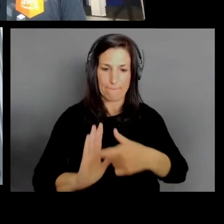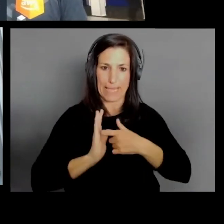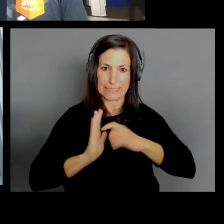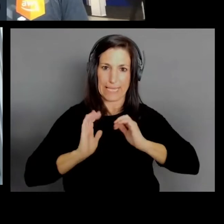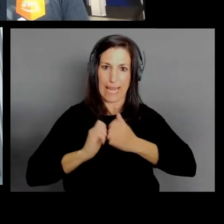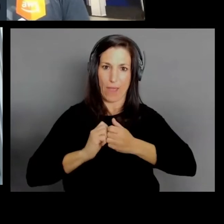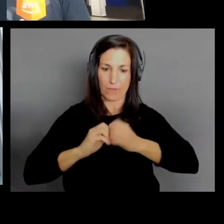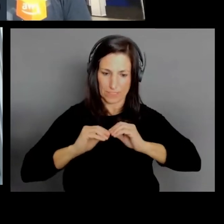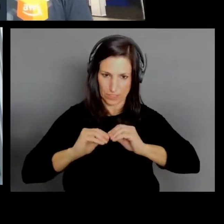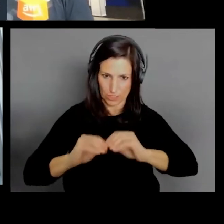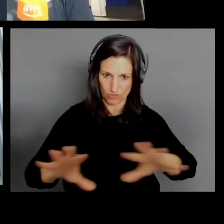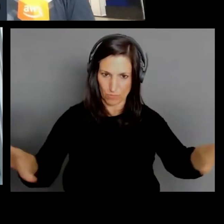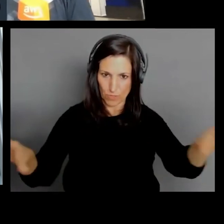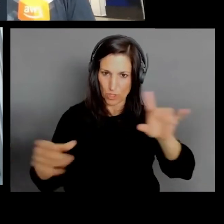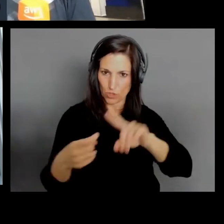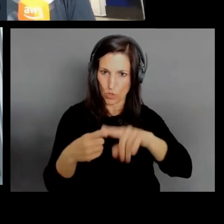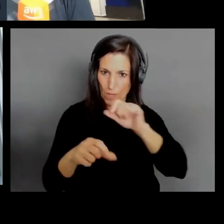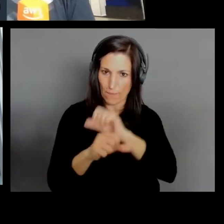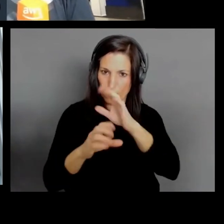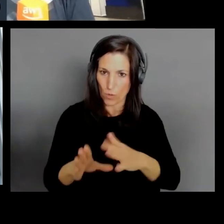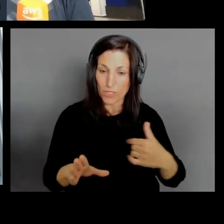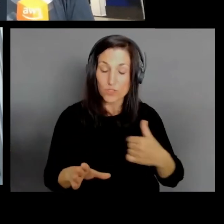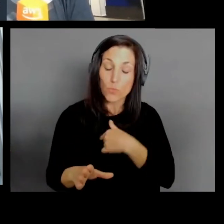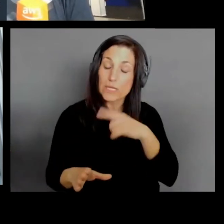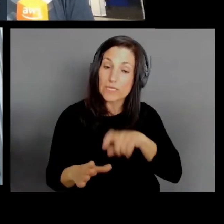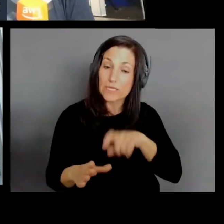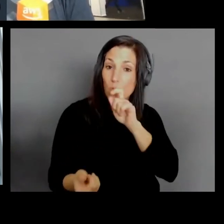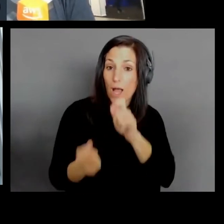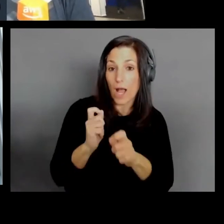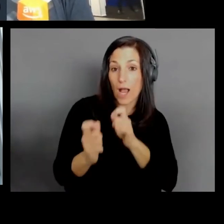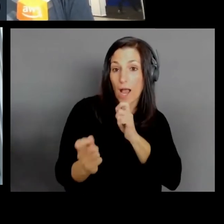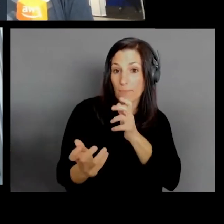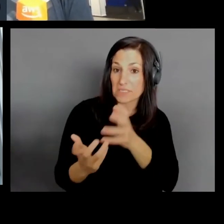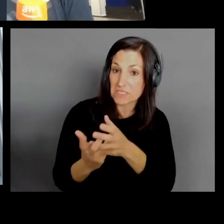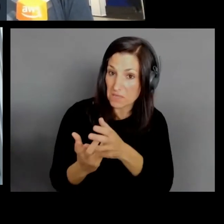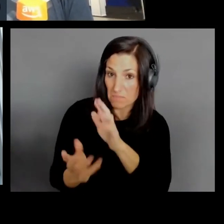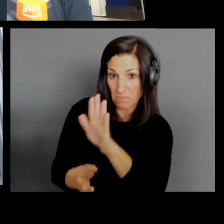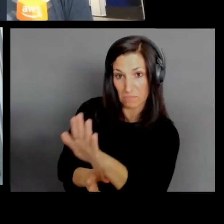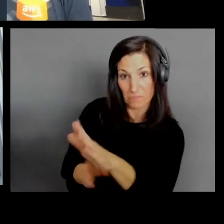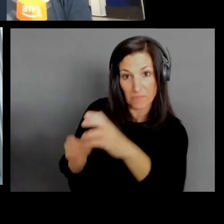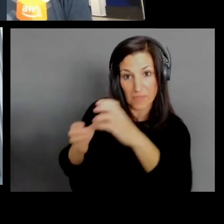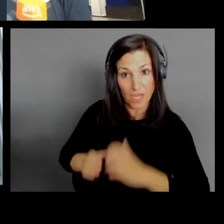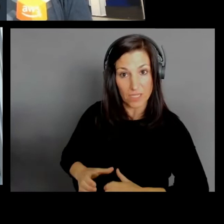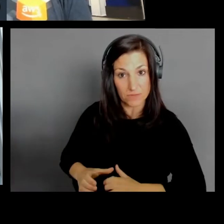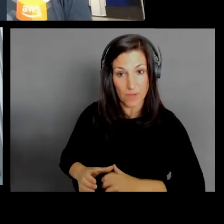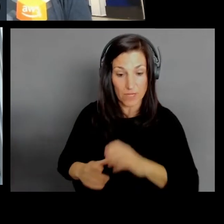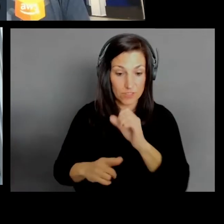the customer's software distribution model. So we've really kind of hooked into just all those processes